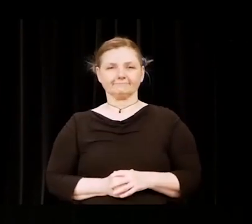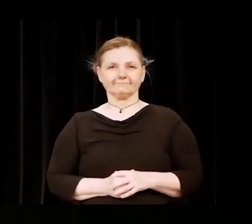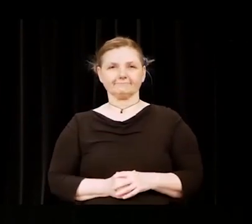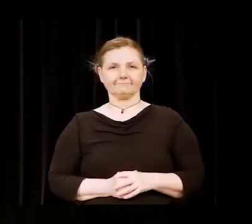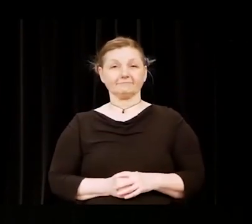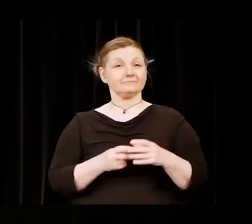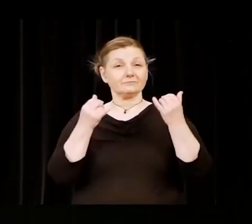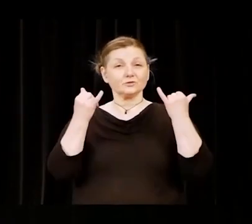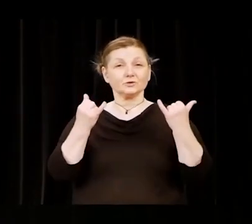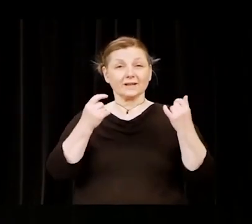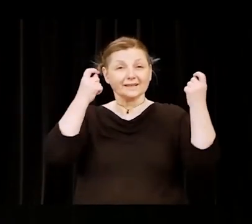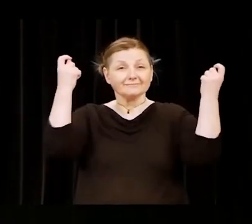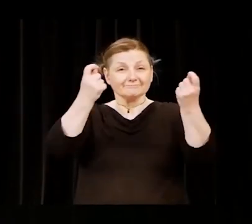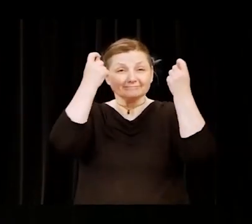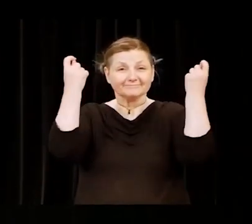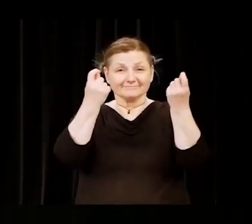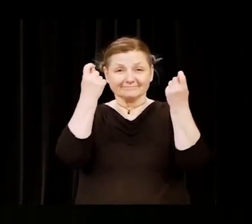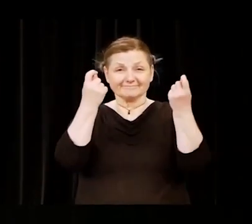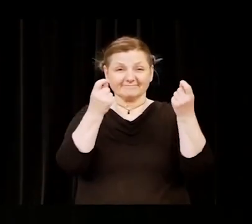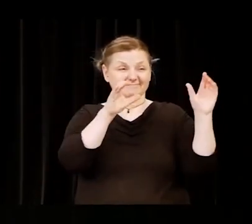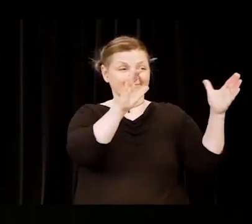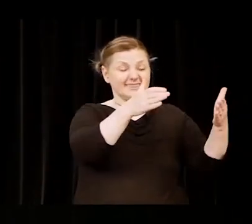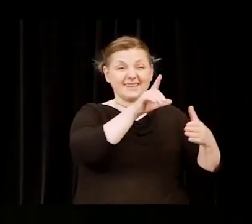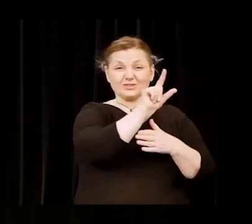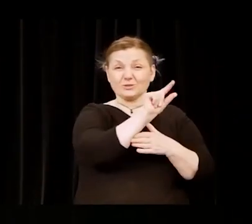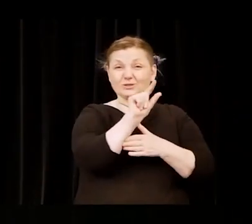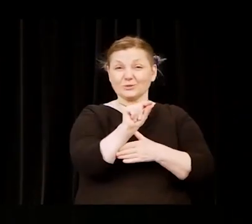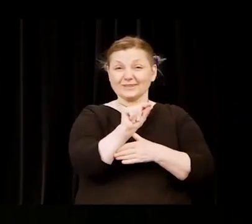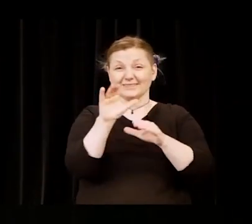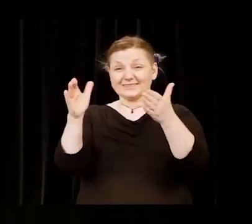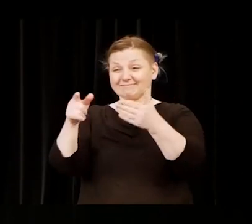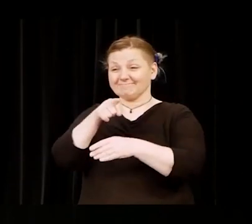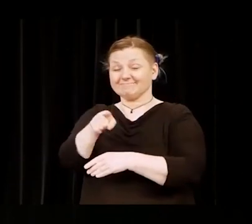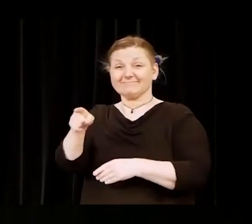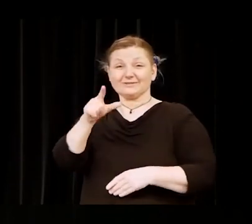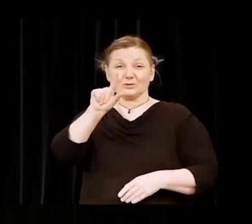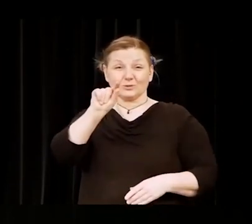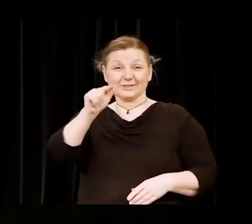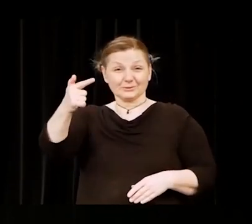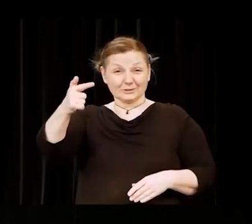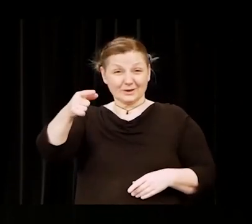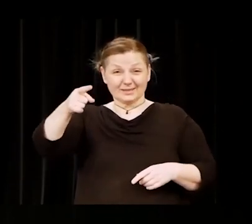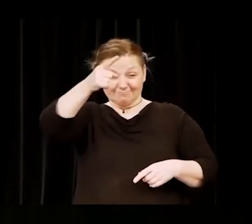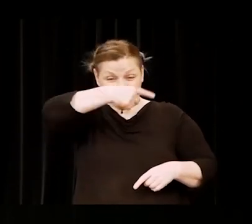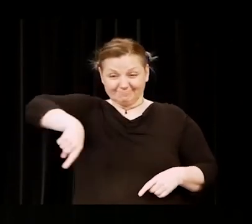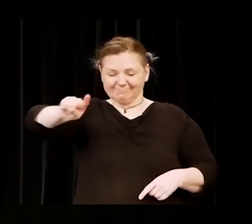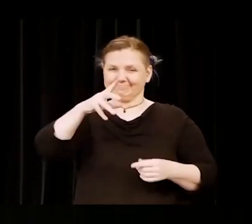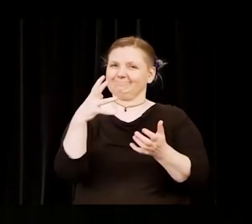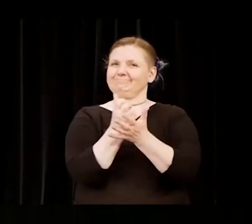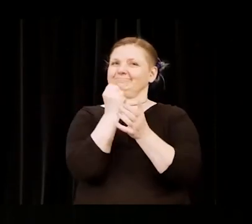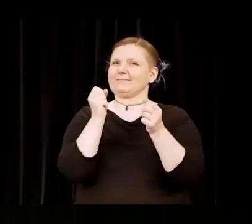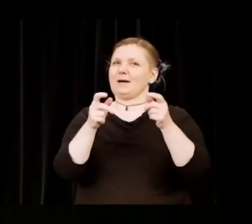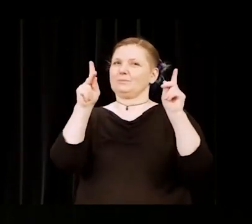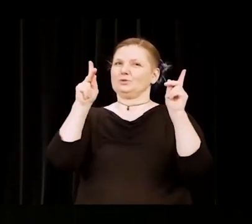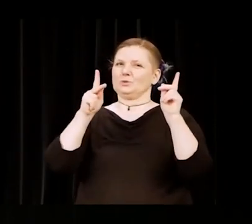Today's celebration of the class of 2020 and the class of 2021 is an opportunity to double the spotlight